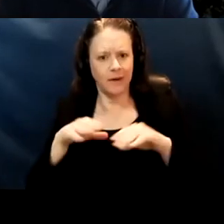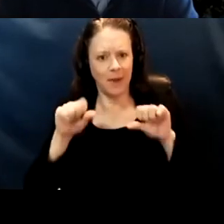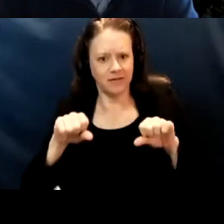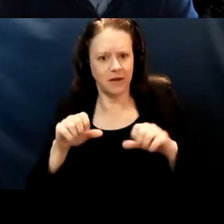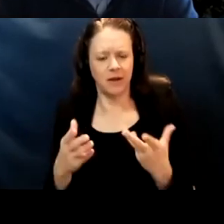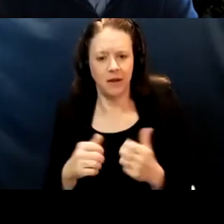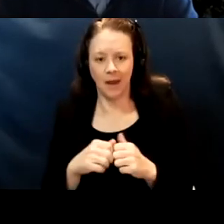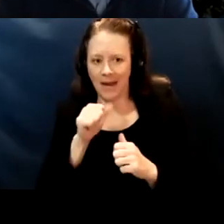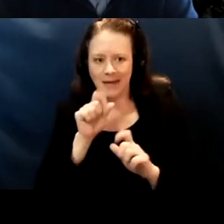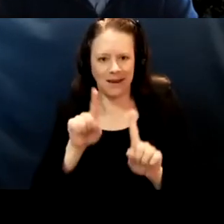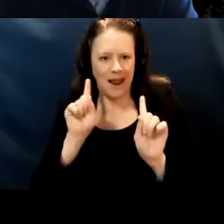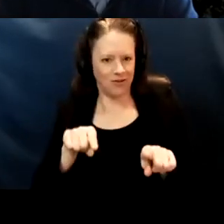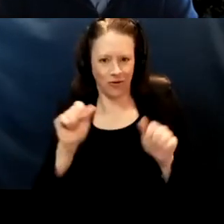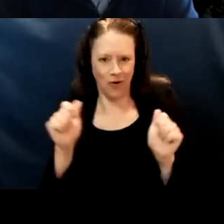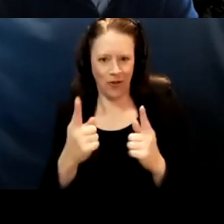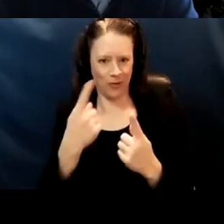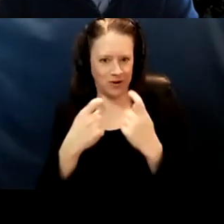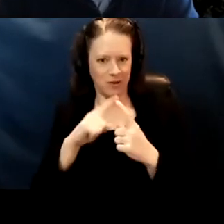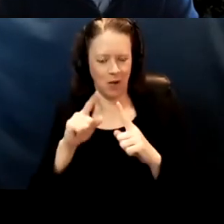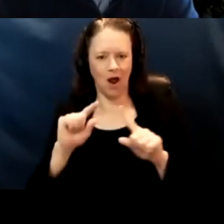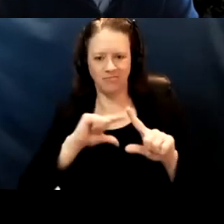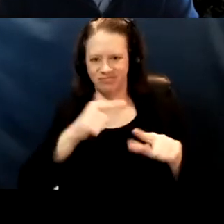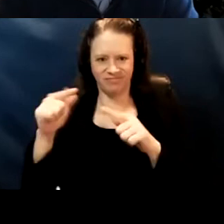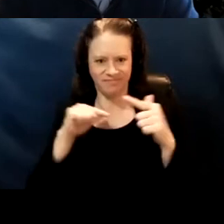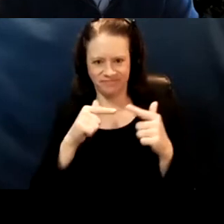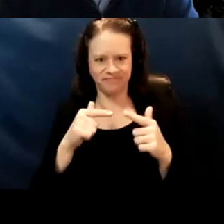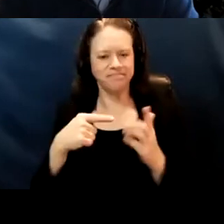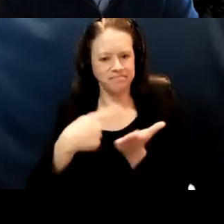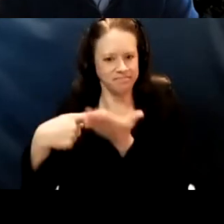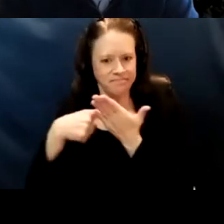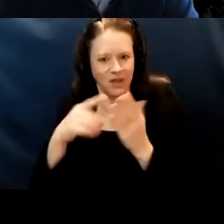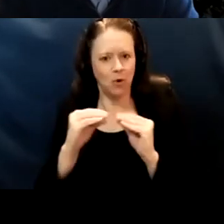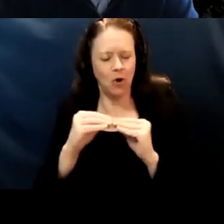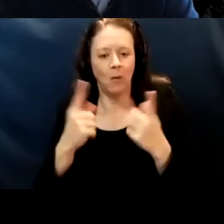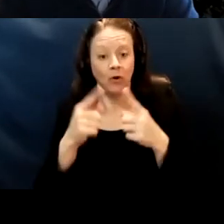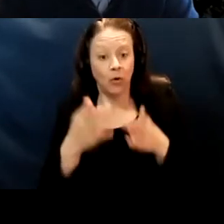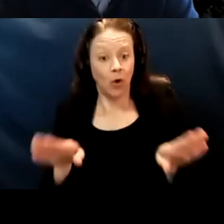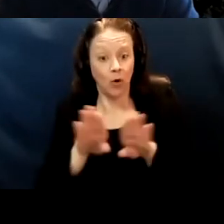but I wanna get into more dialect. But I wanna close with the big lesson for me